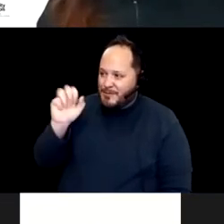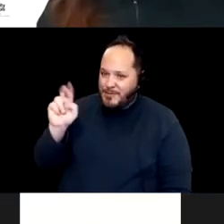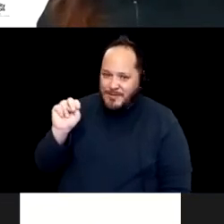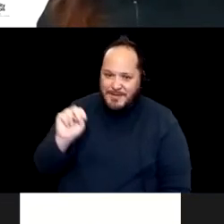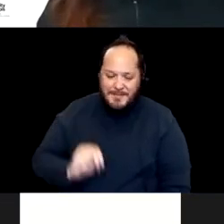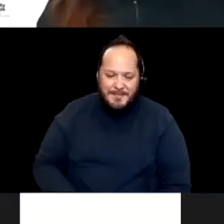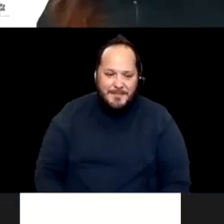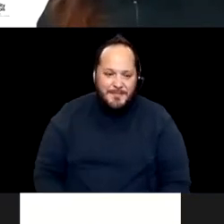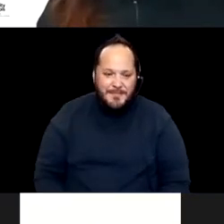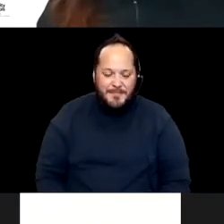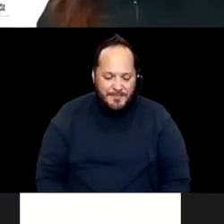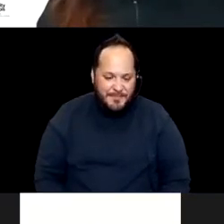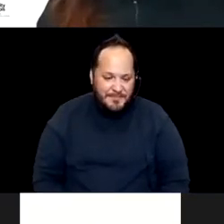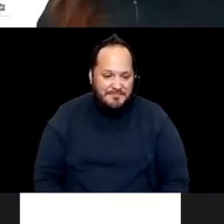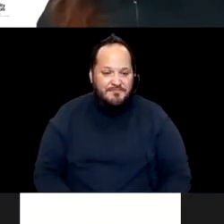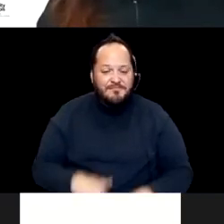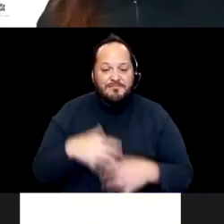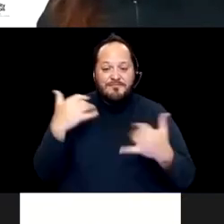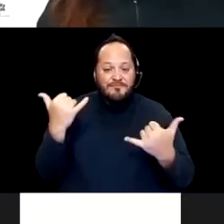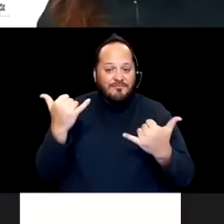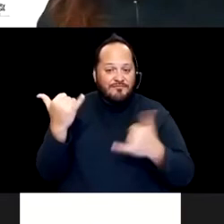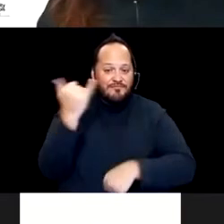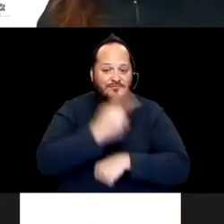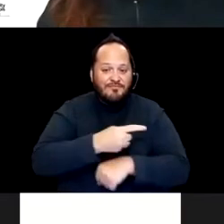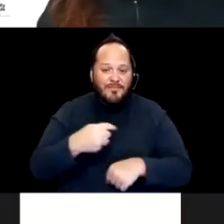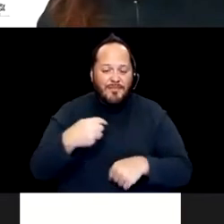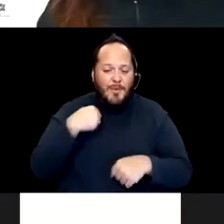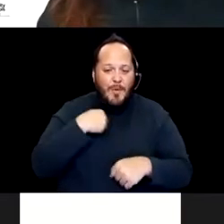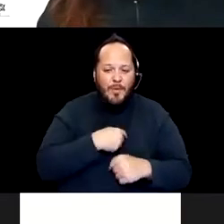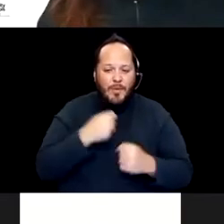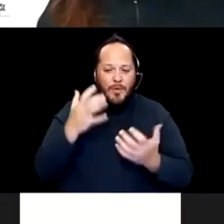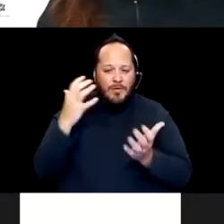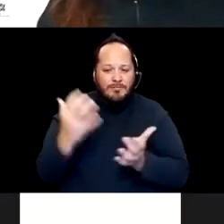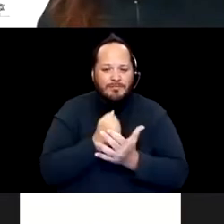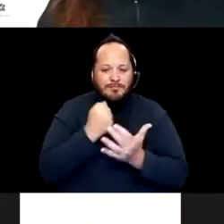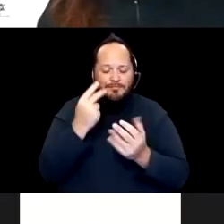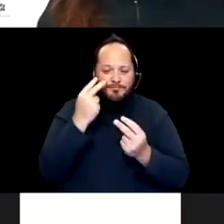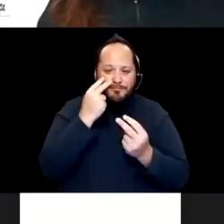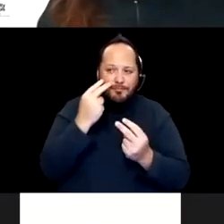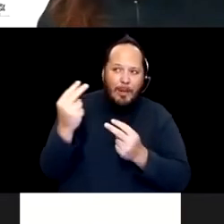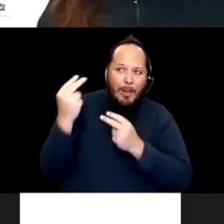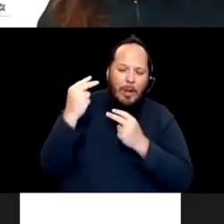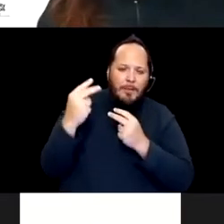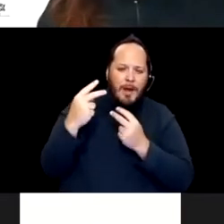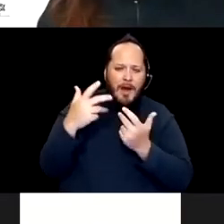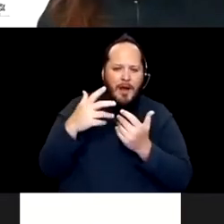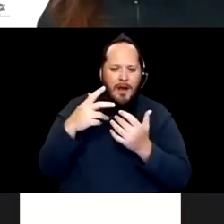So today we just wanted to look back at some of the, some of what's worked. What needs improvement and future challenges